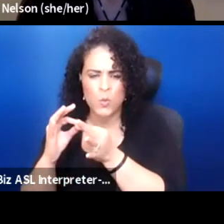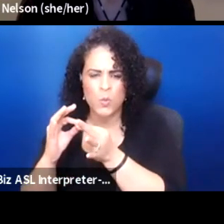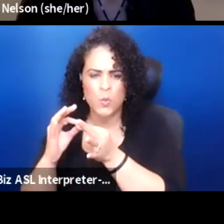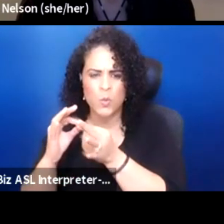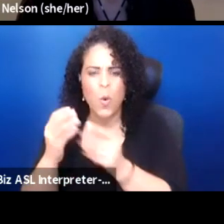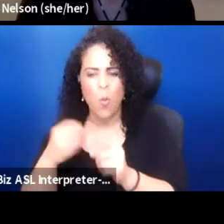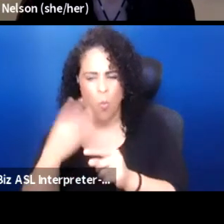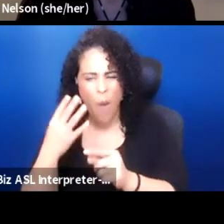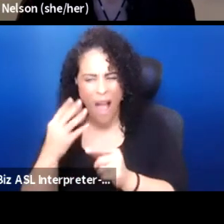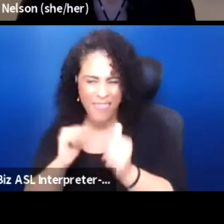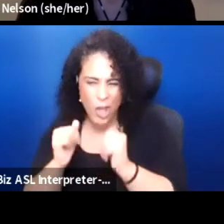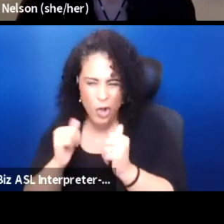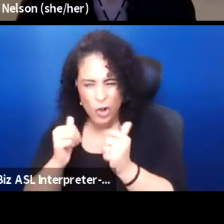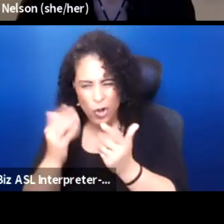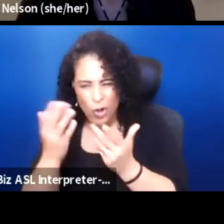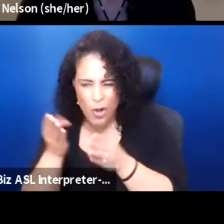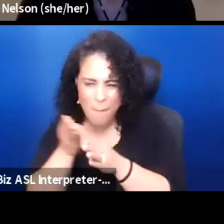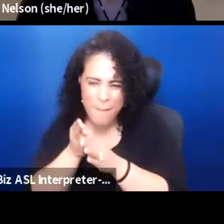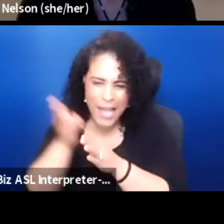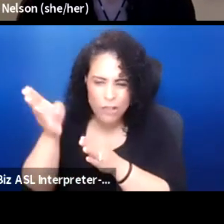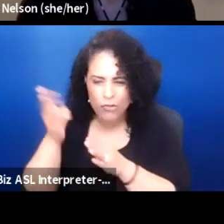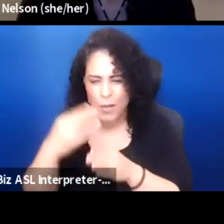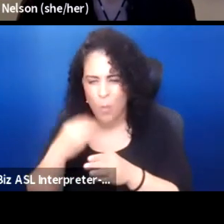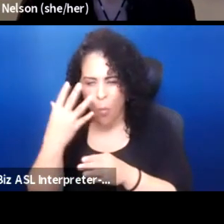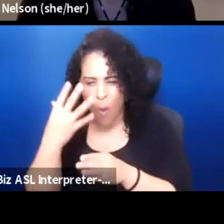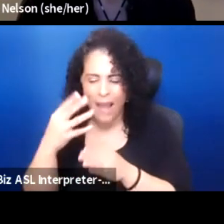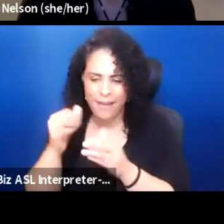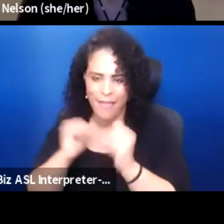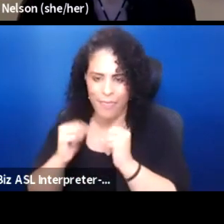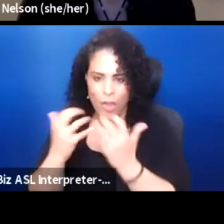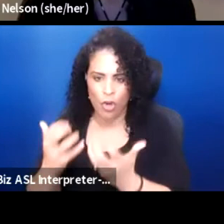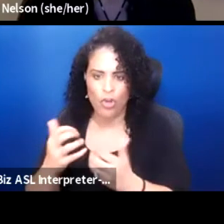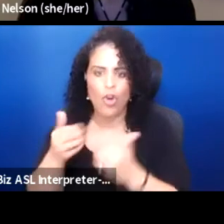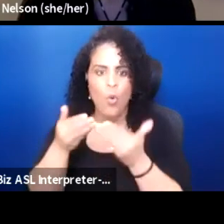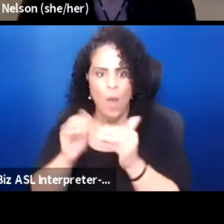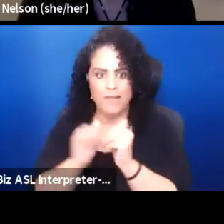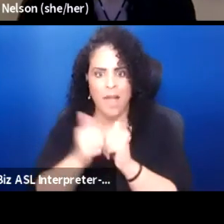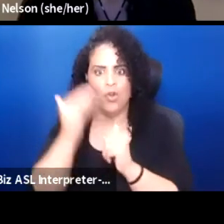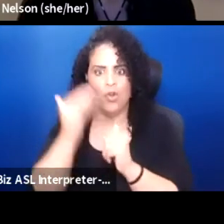I guess "mainstream" white theater and ways of knowing Western ways of knowing,